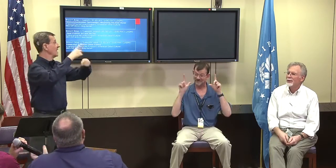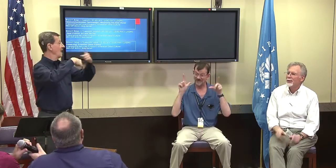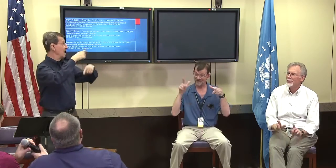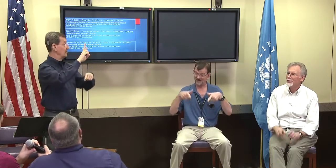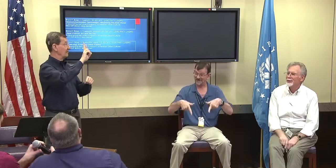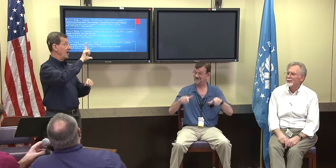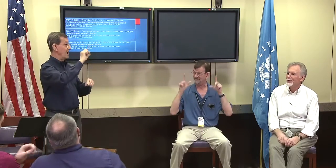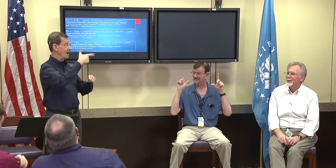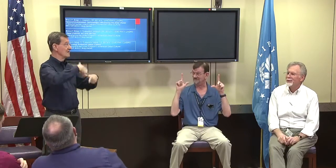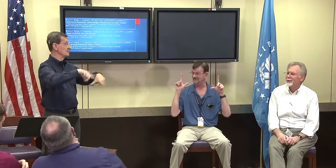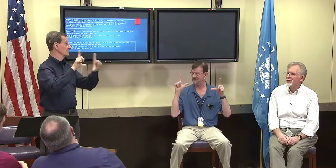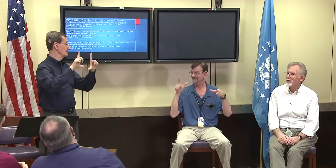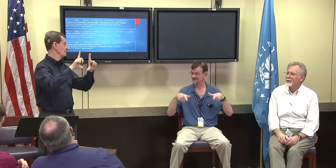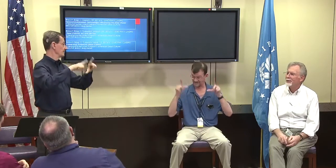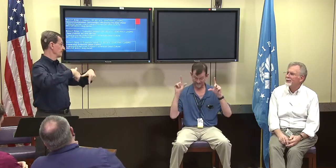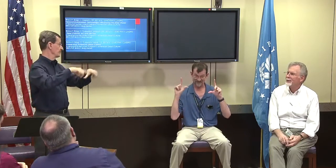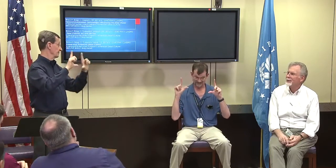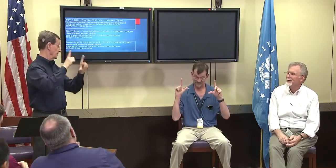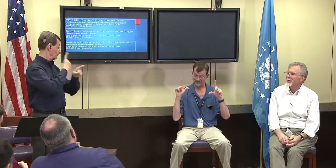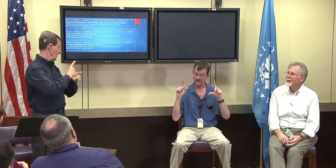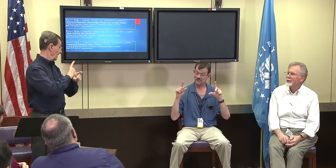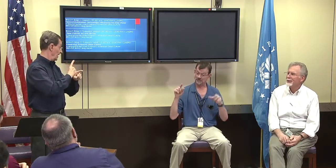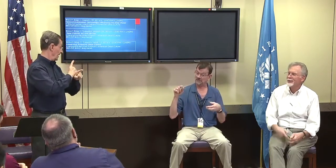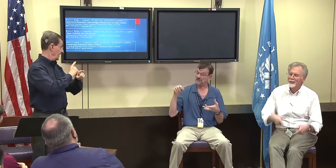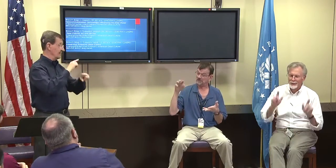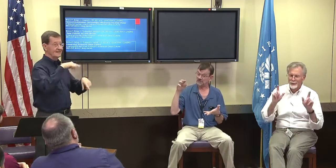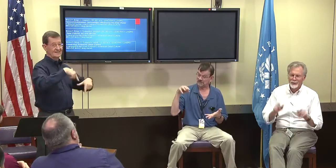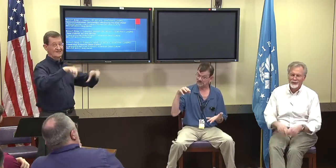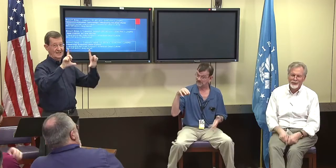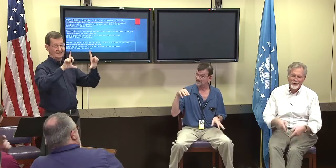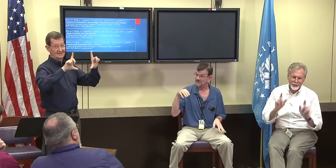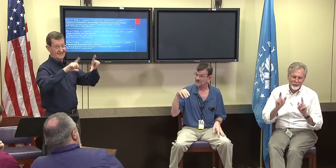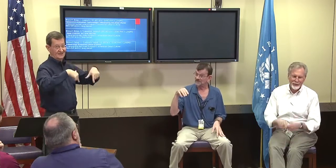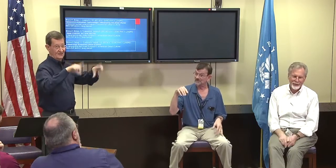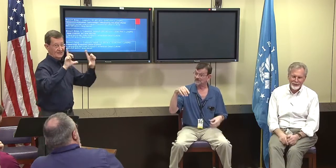Alex Richey: The sign for the vlog is this, video log.